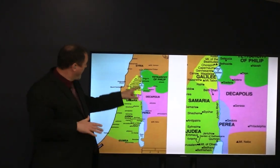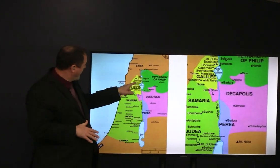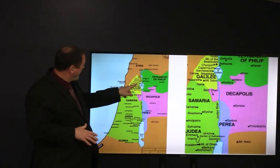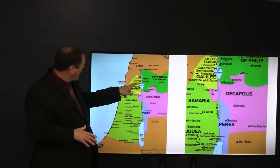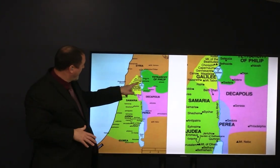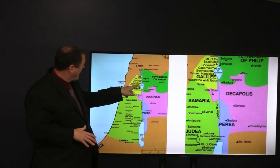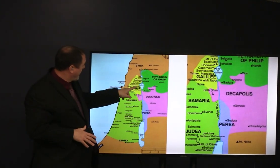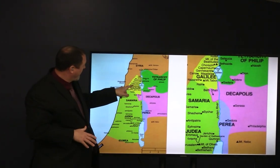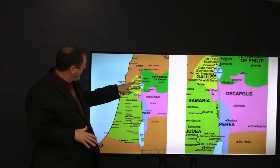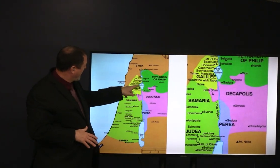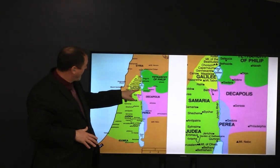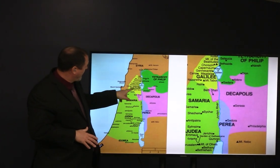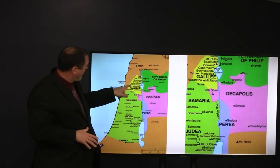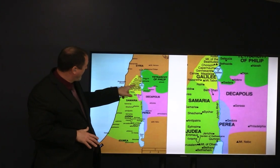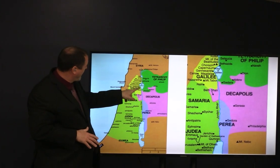Jesus grew up here